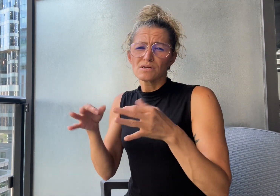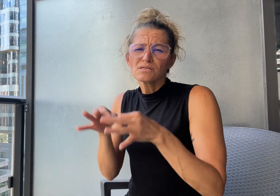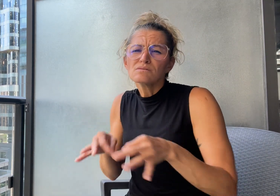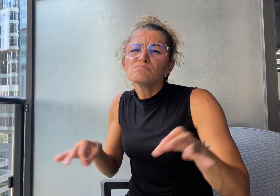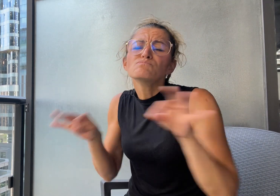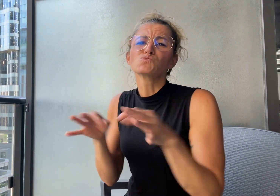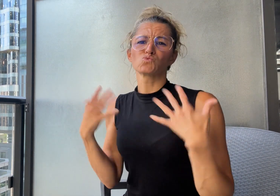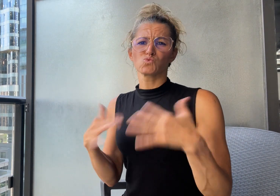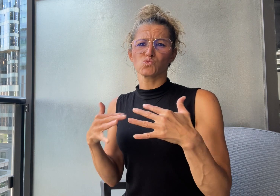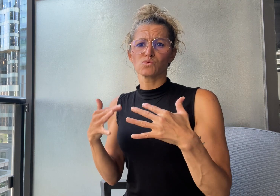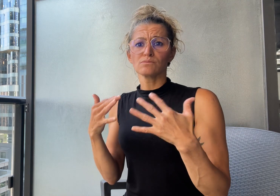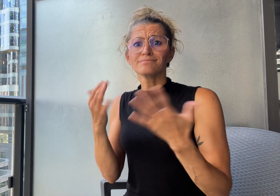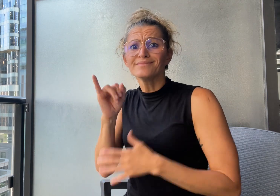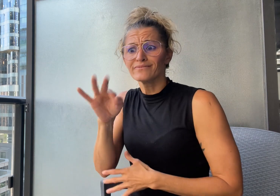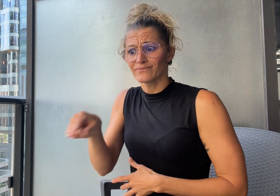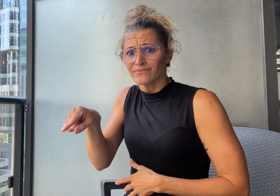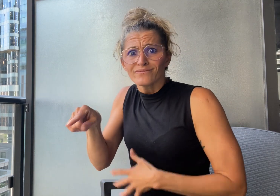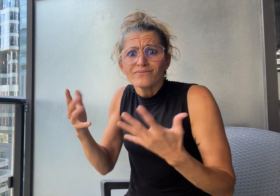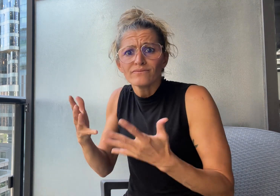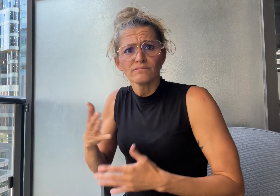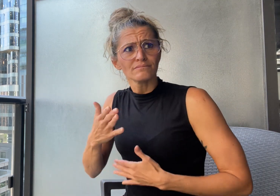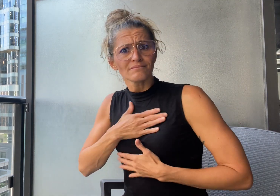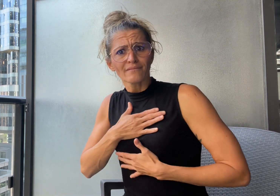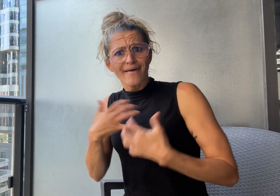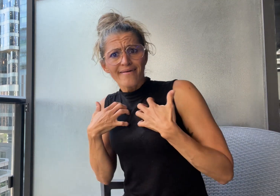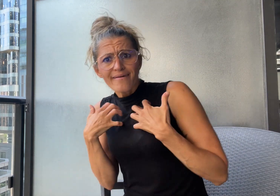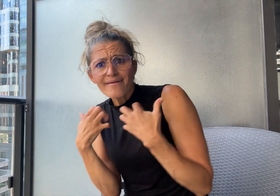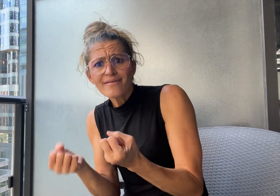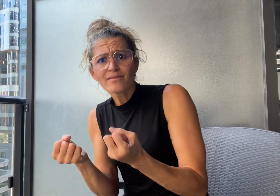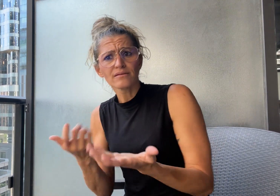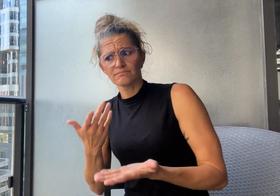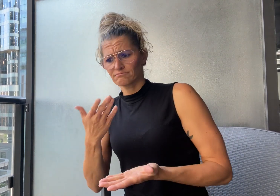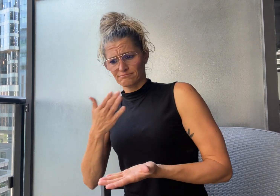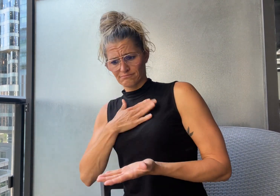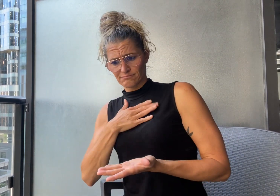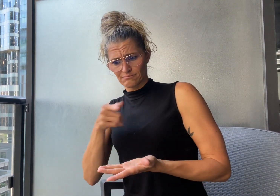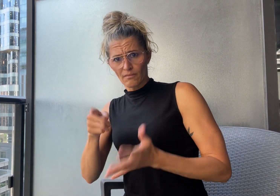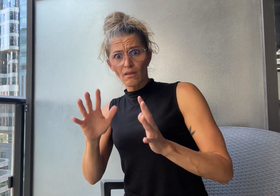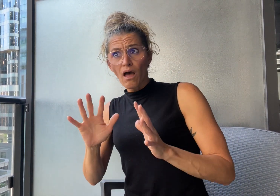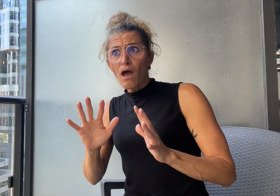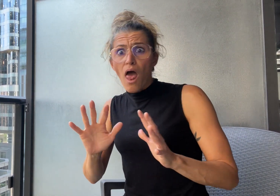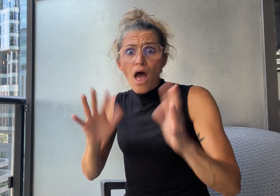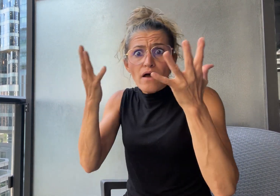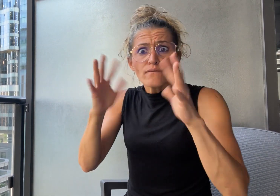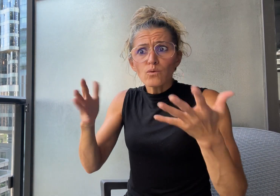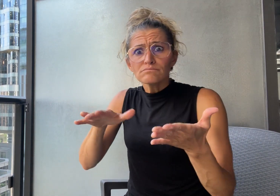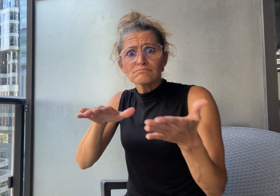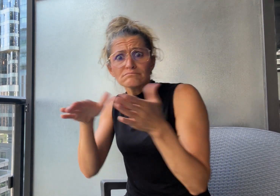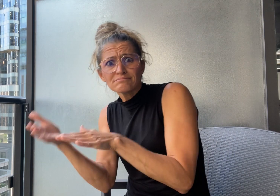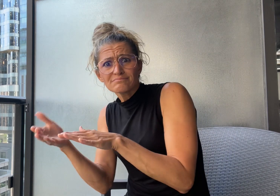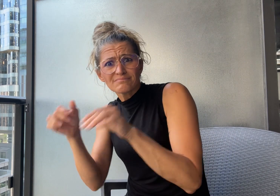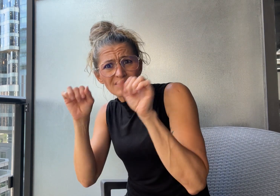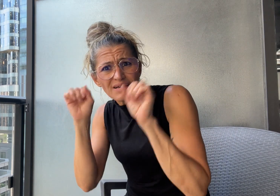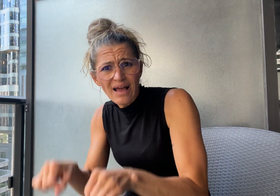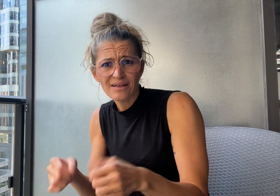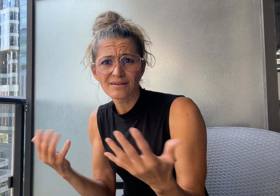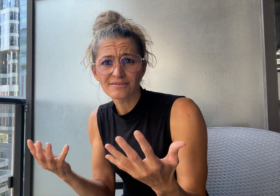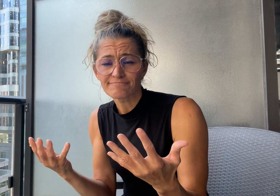particularly when it comes to our health and matters